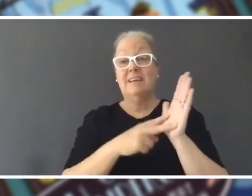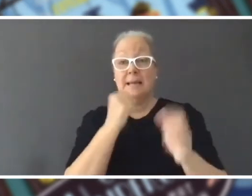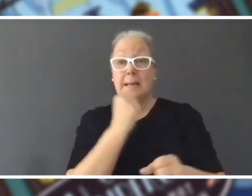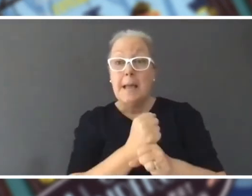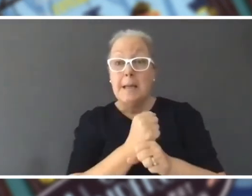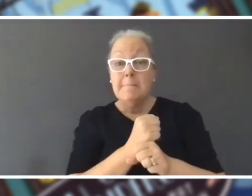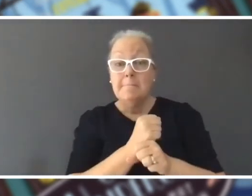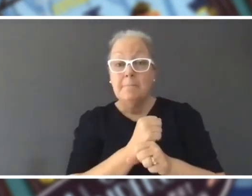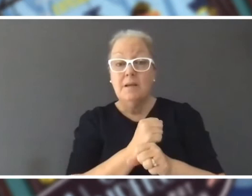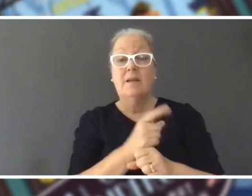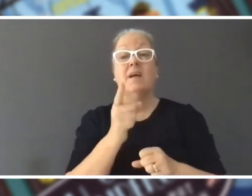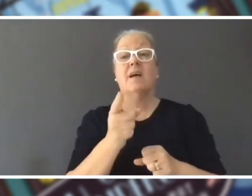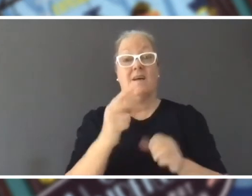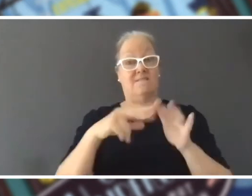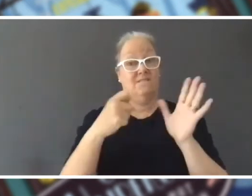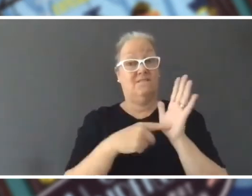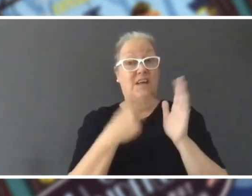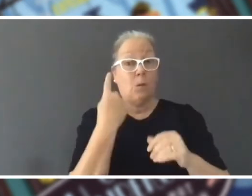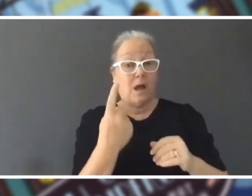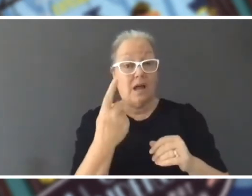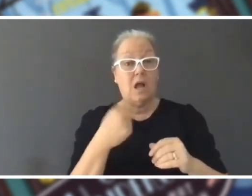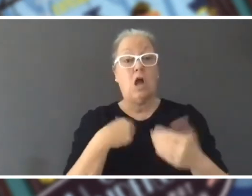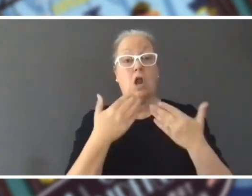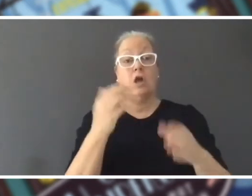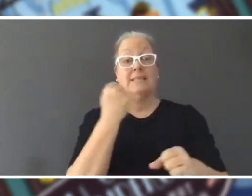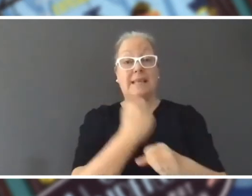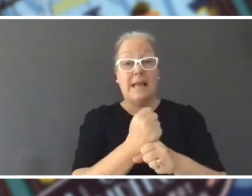here's fact number one, I lost the game show by one question